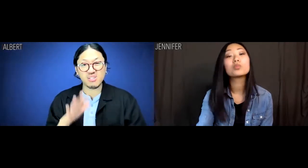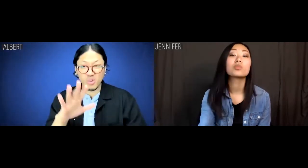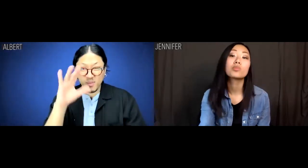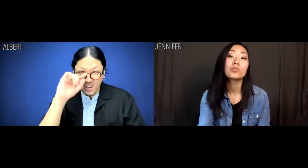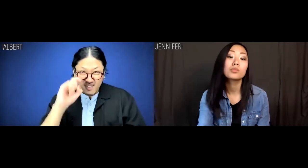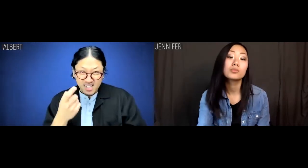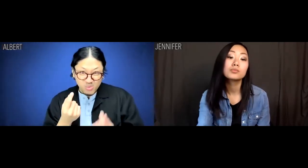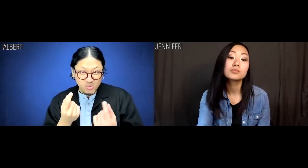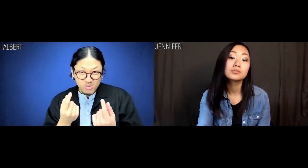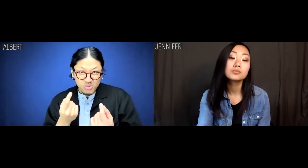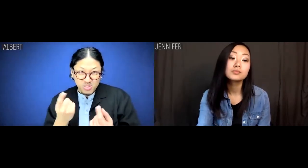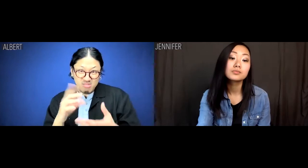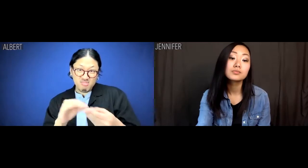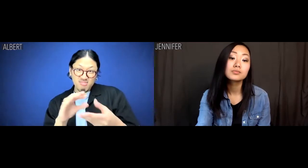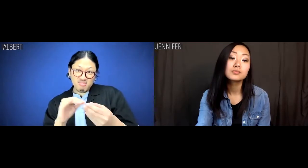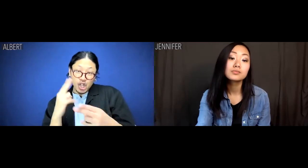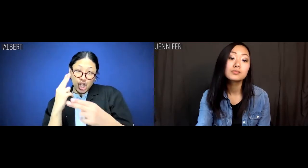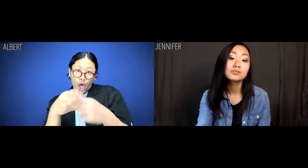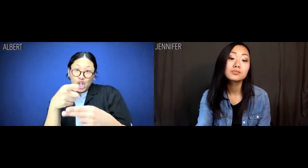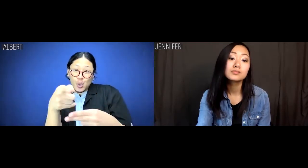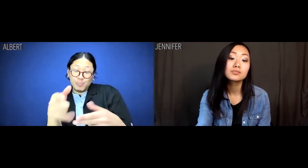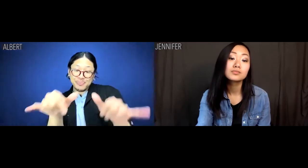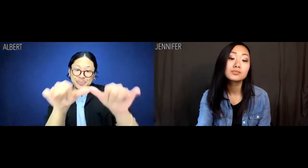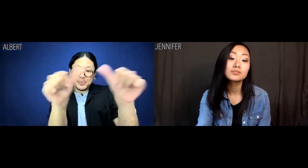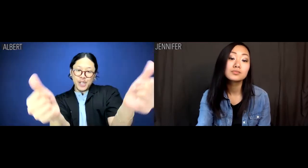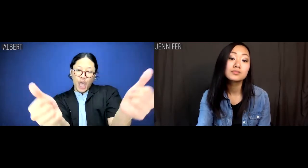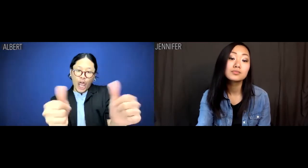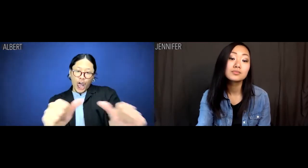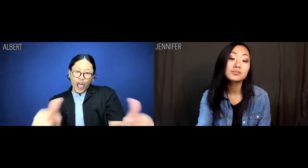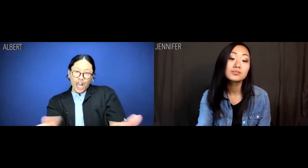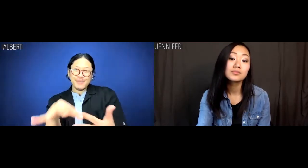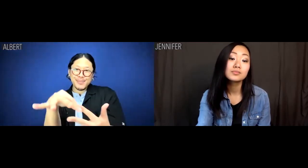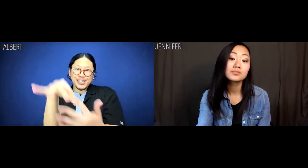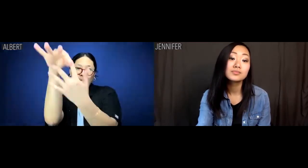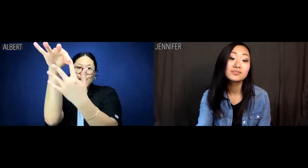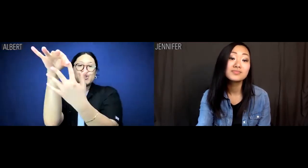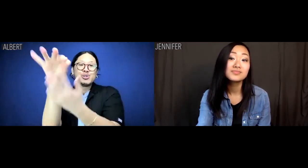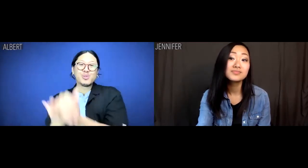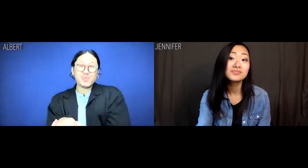Your boyfriend called you exotic.